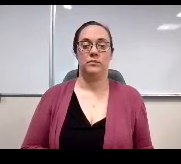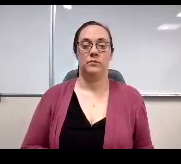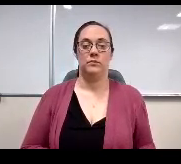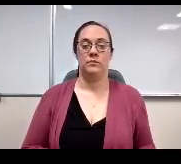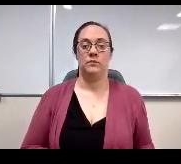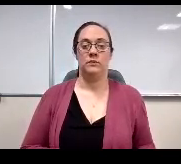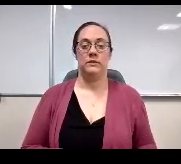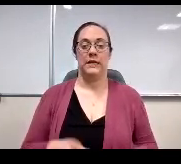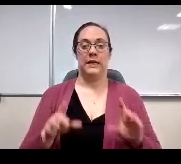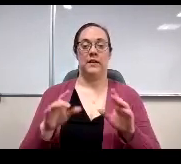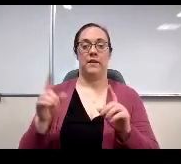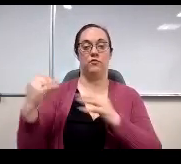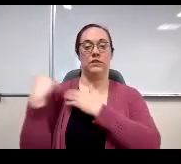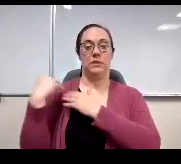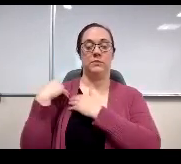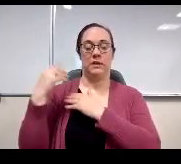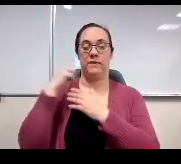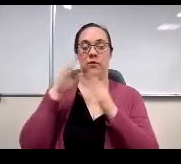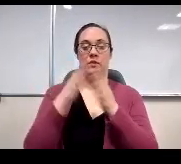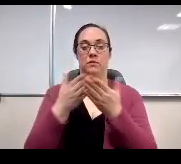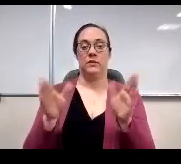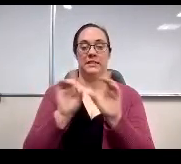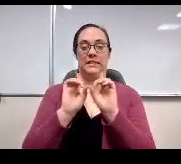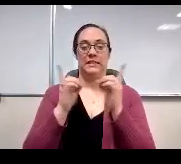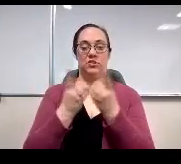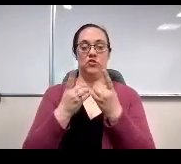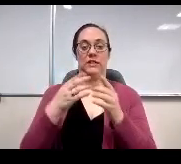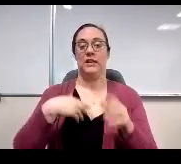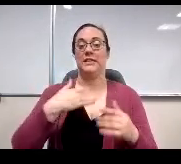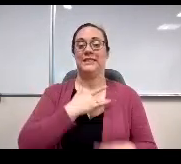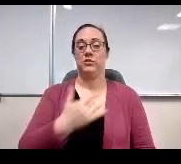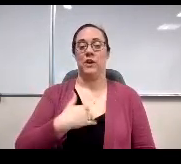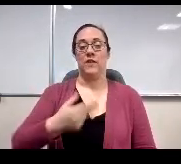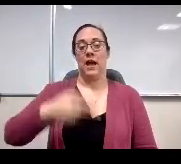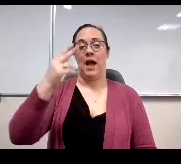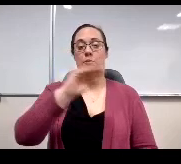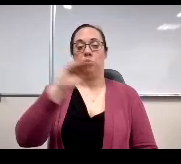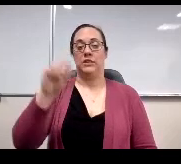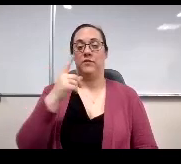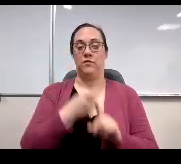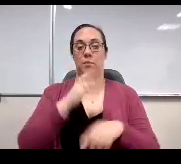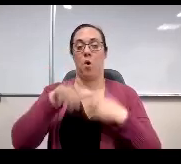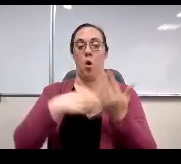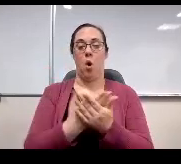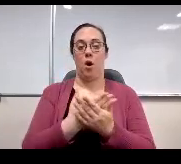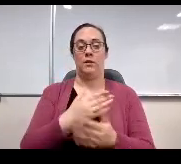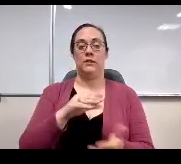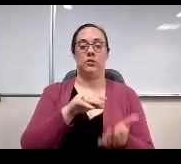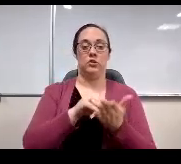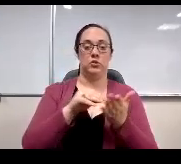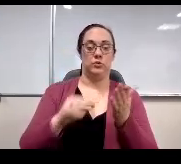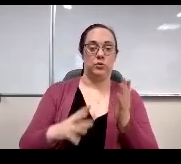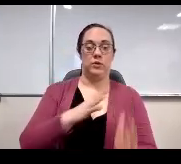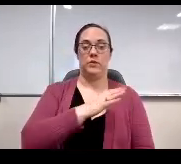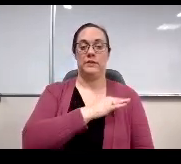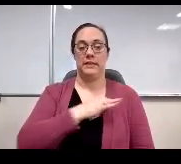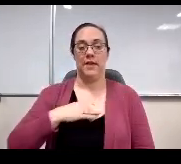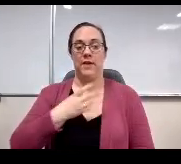Responsibility has historically received high percentages from all respondent groups, especially among students and parents. However, staff perceptions about responsibility have